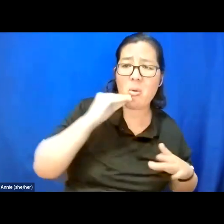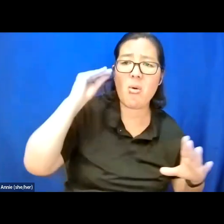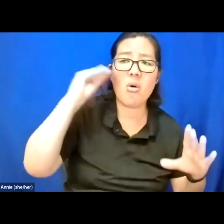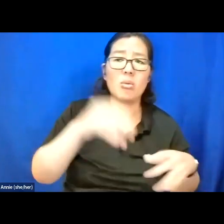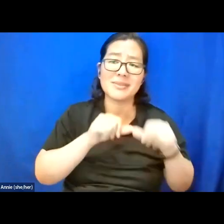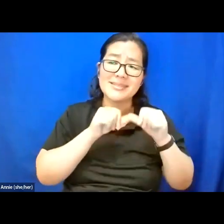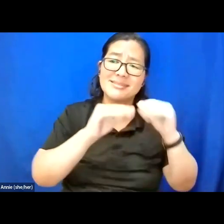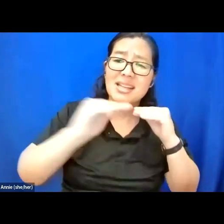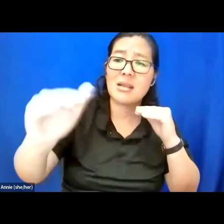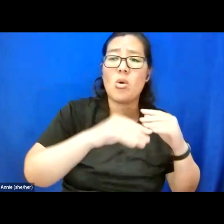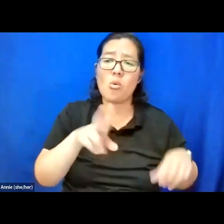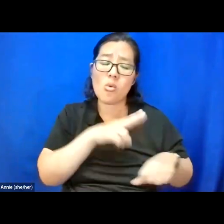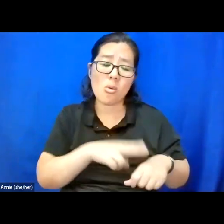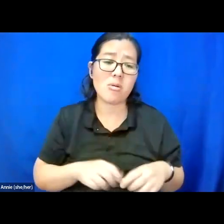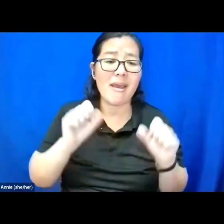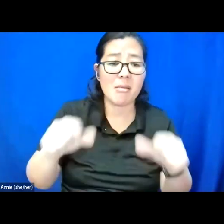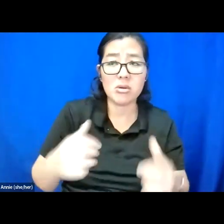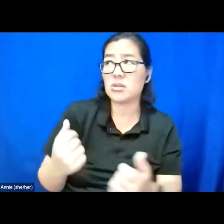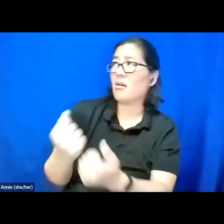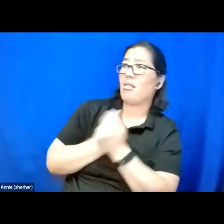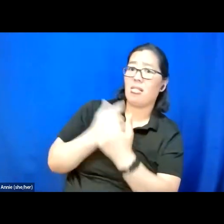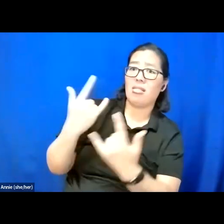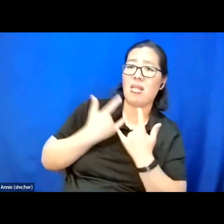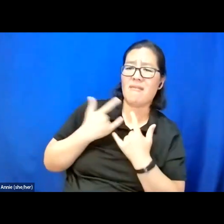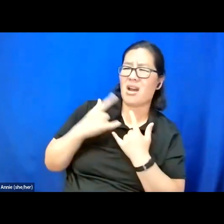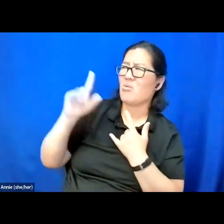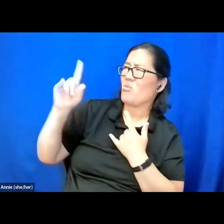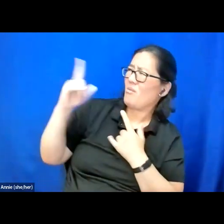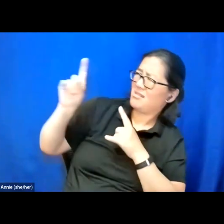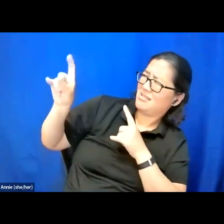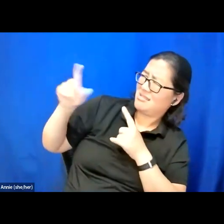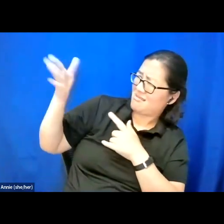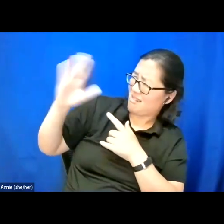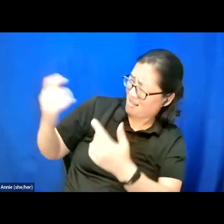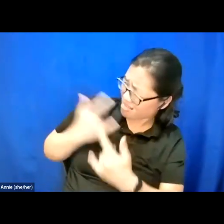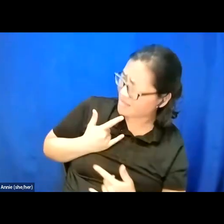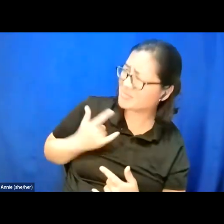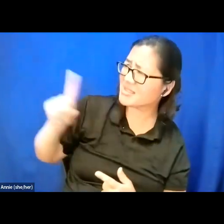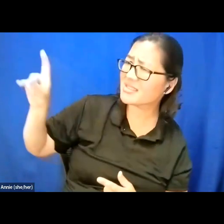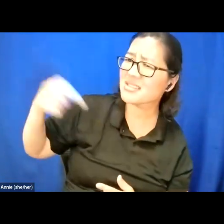able to be loved, I question God's love for me, how he made me sad and unimportant.